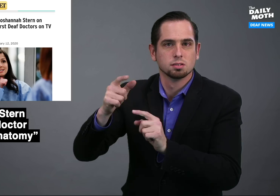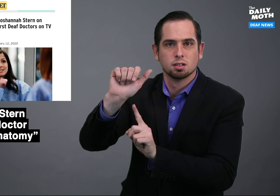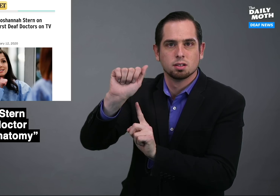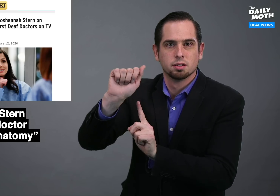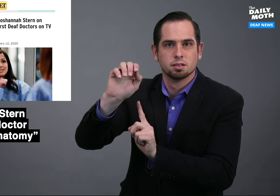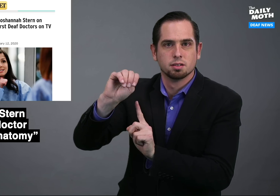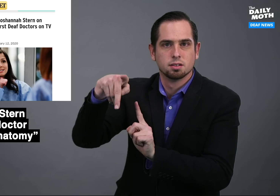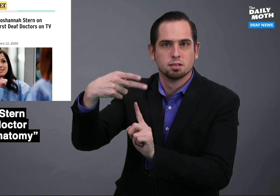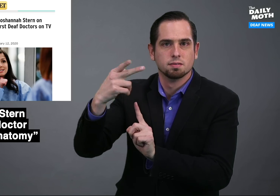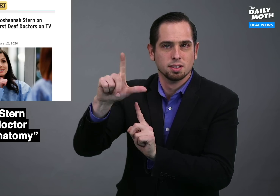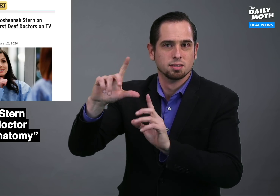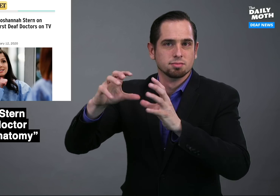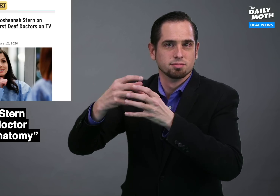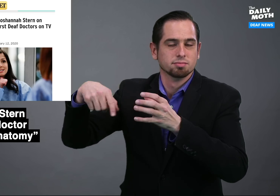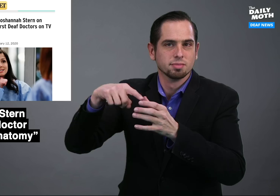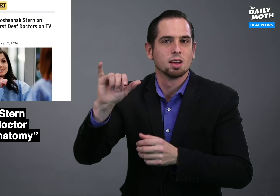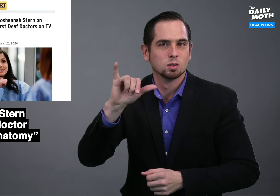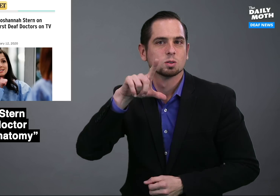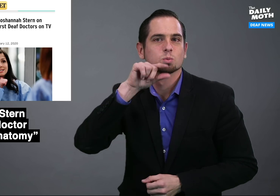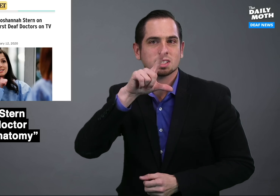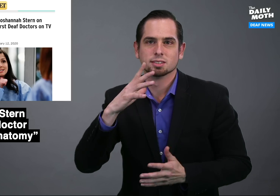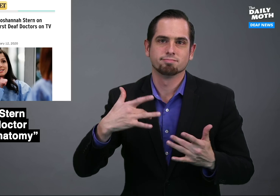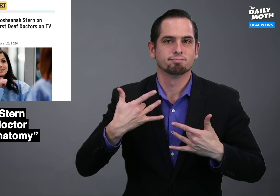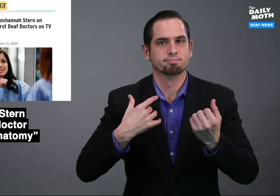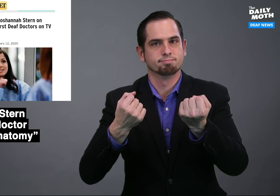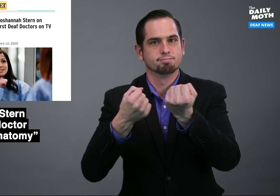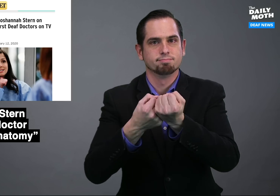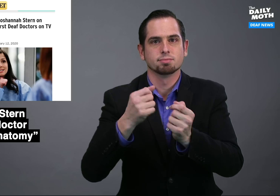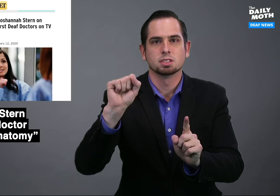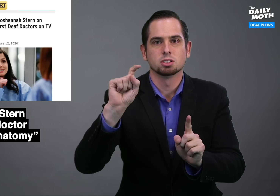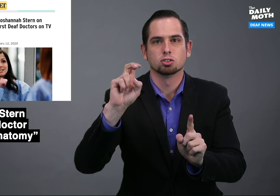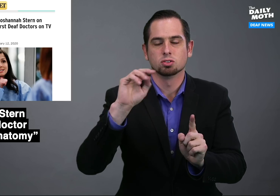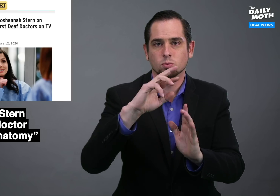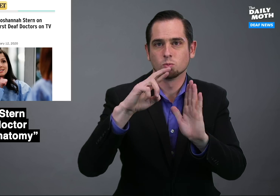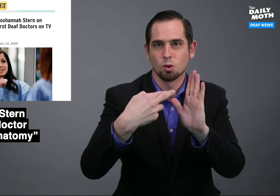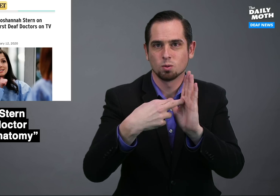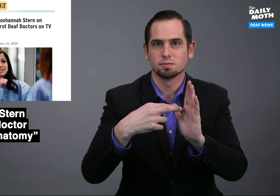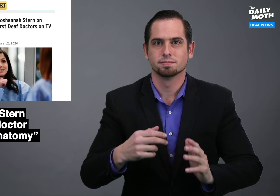Losses (AMPHL) also tweeted in support of Stern's role.